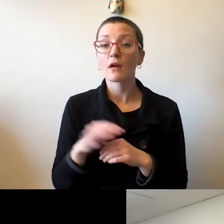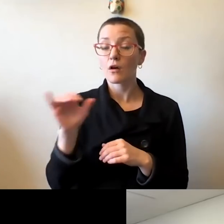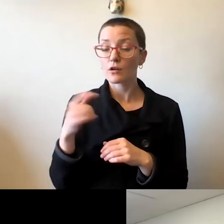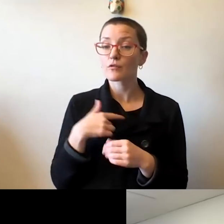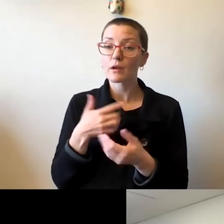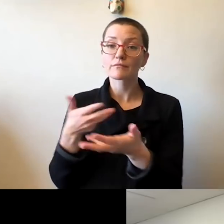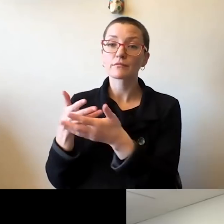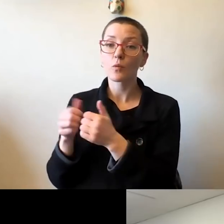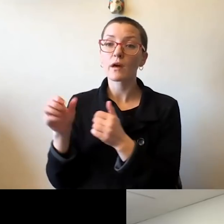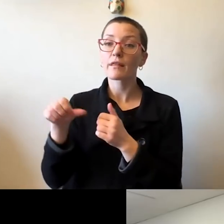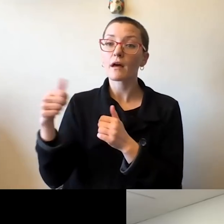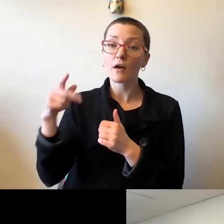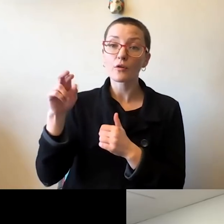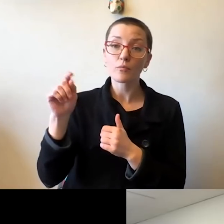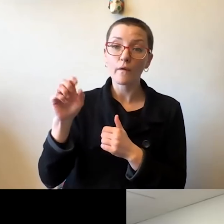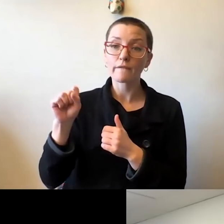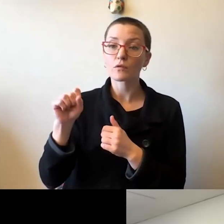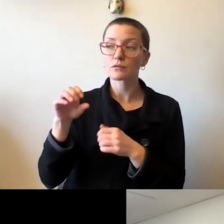but across the nation are the considerations